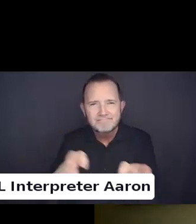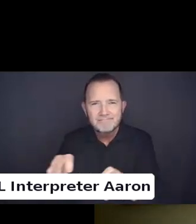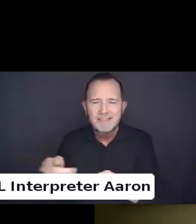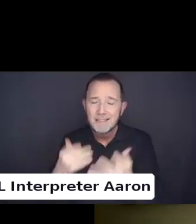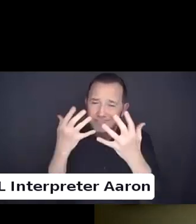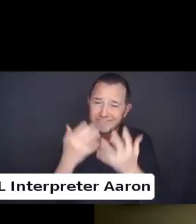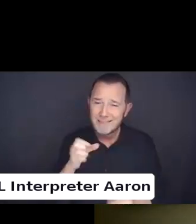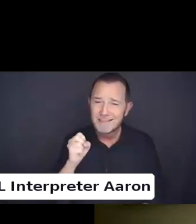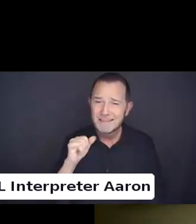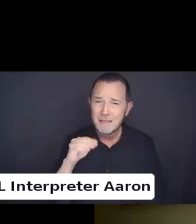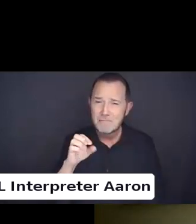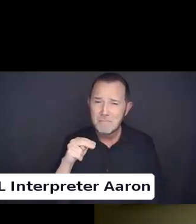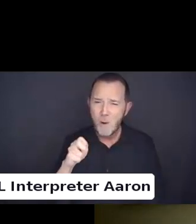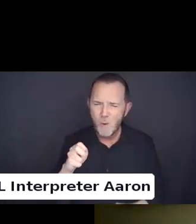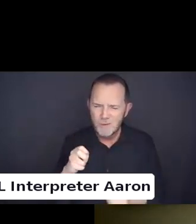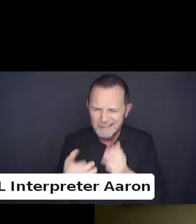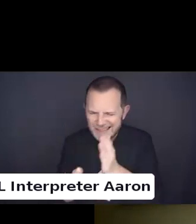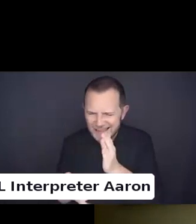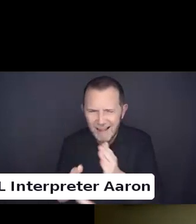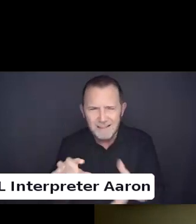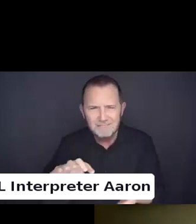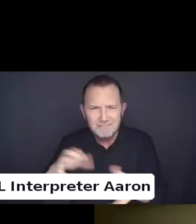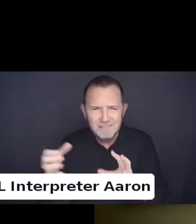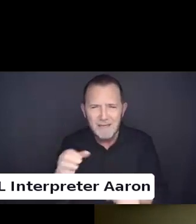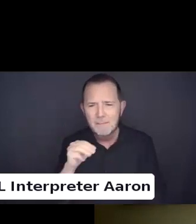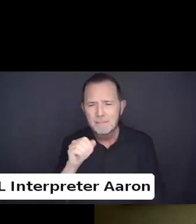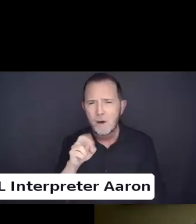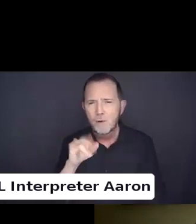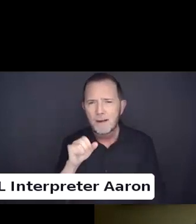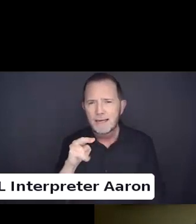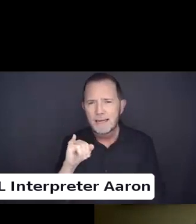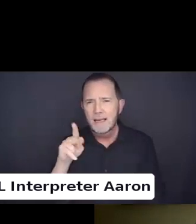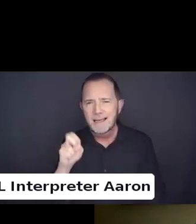So they had to leave a little bit early.